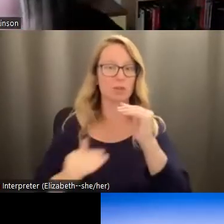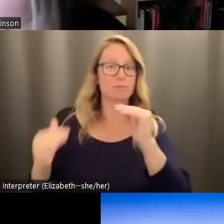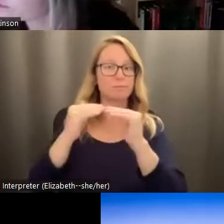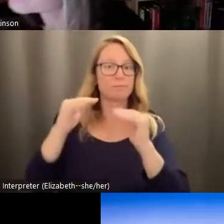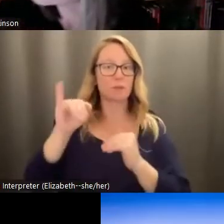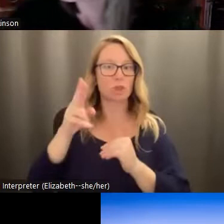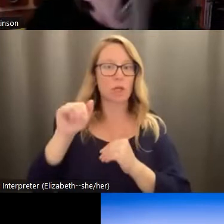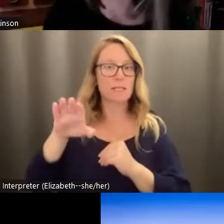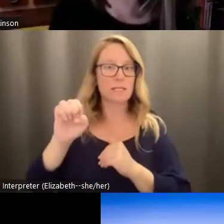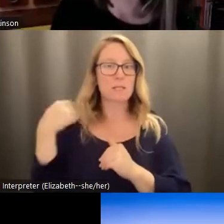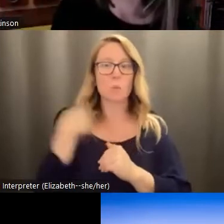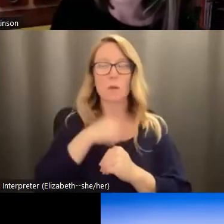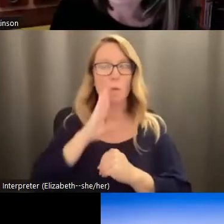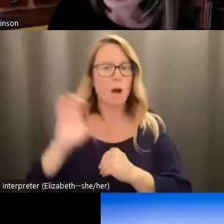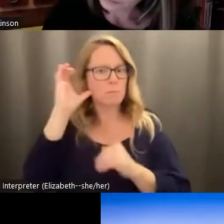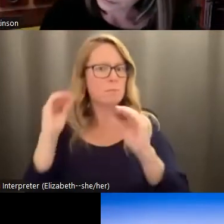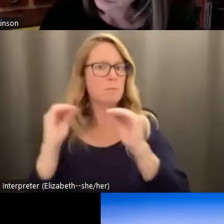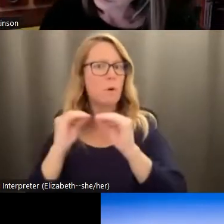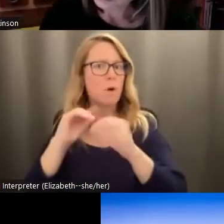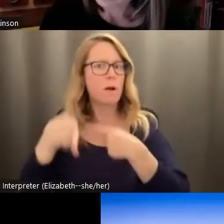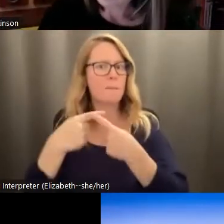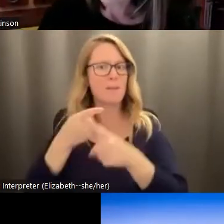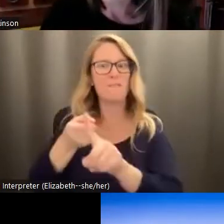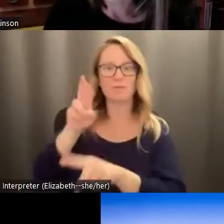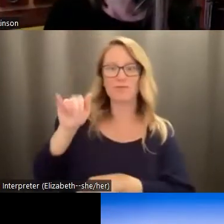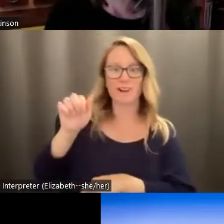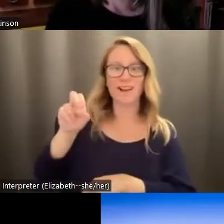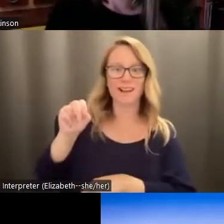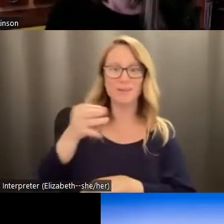hear a little bit more about about that from Ryan, as well as